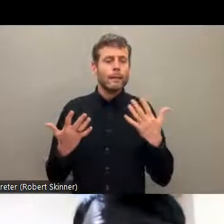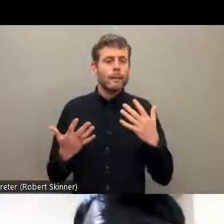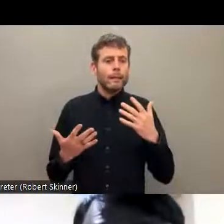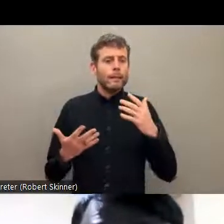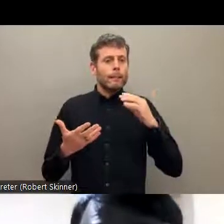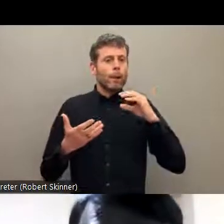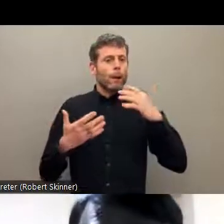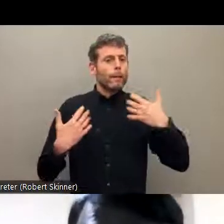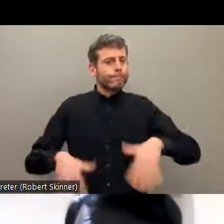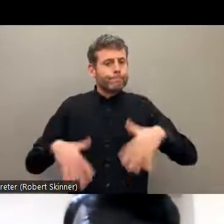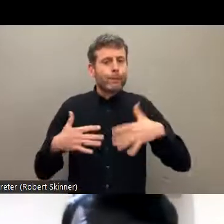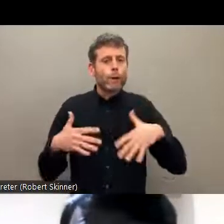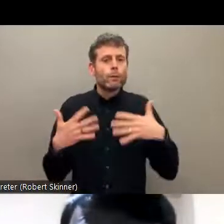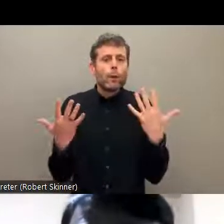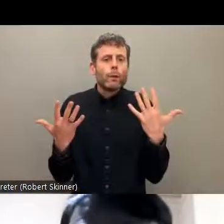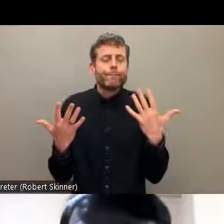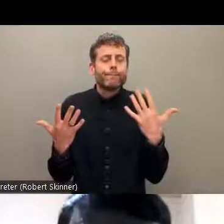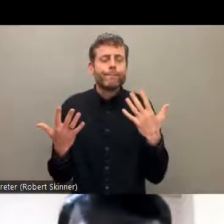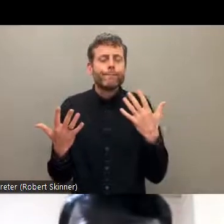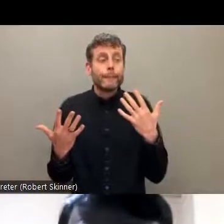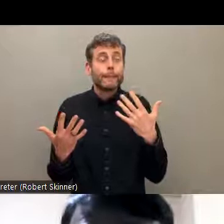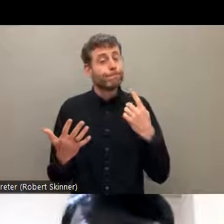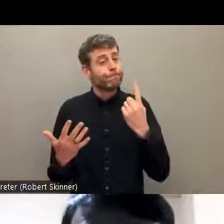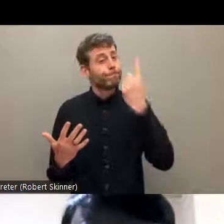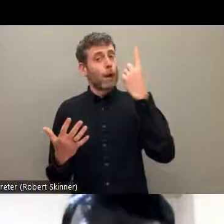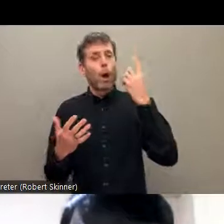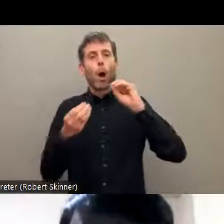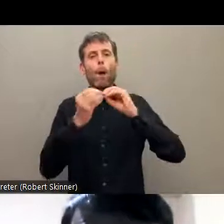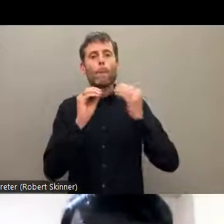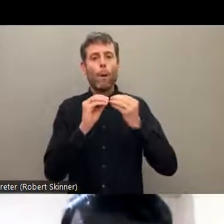caste based discrimination. So this issue has been well